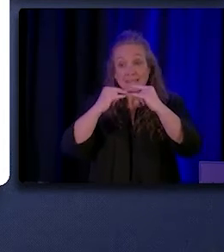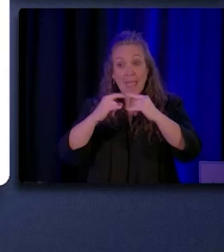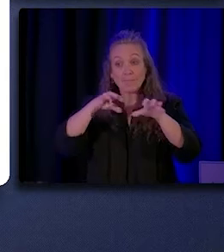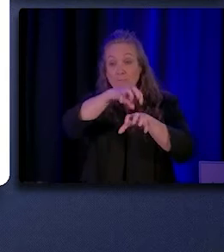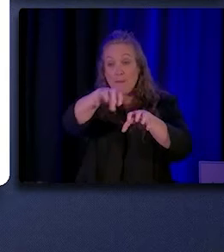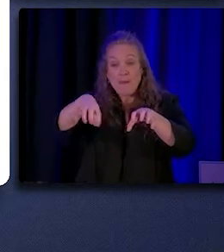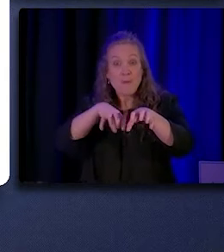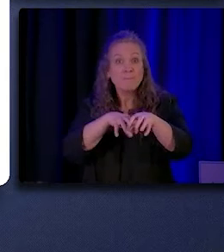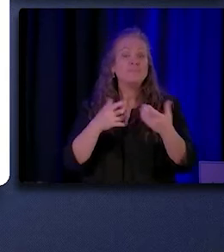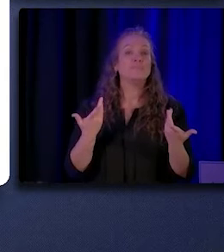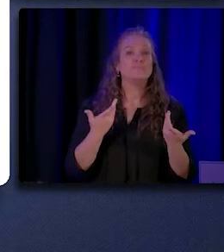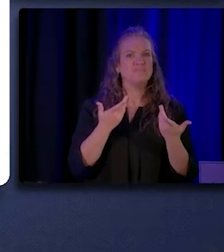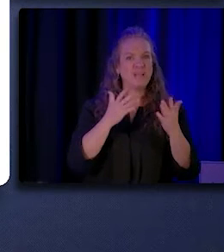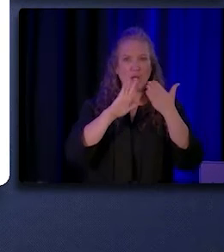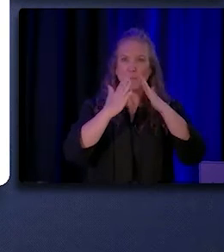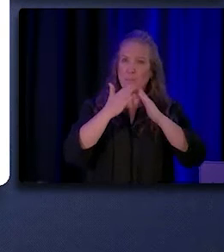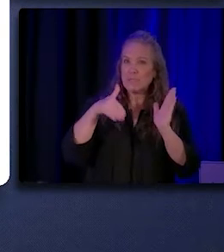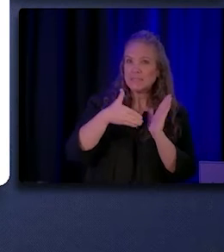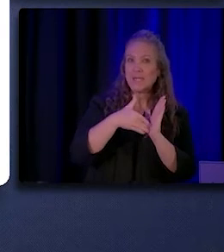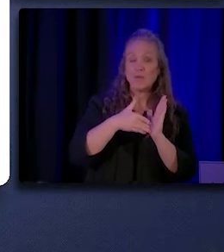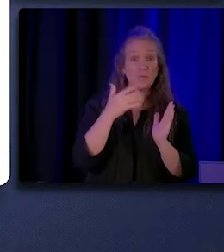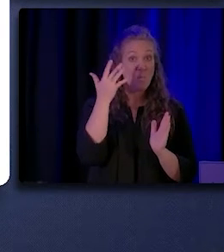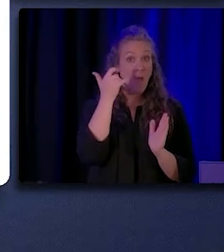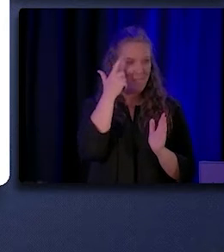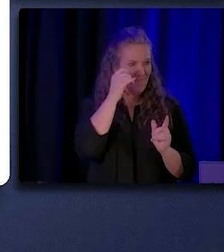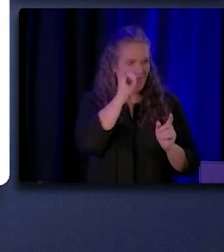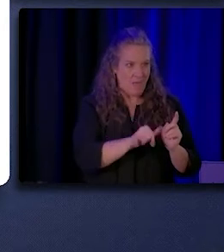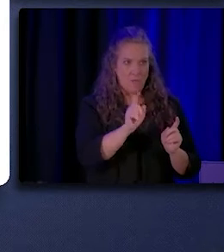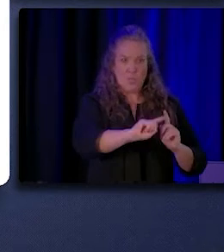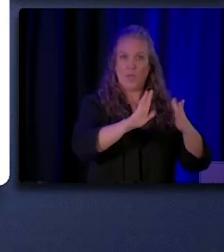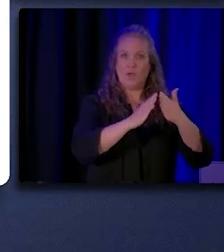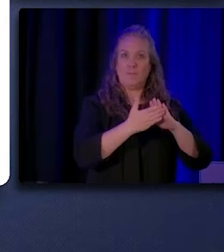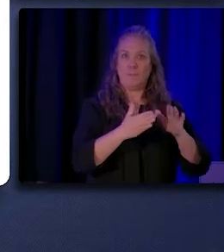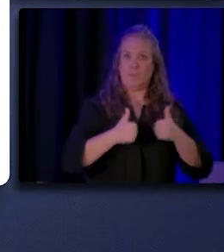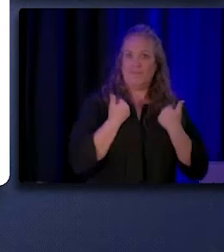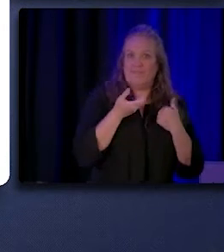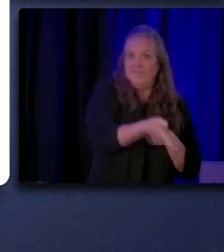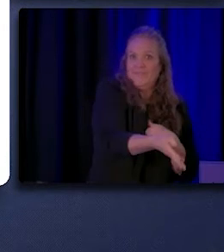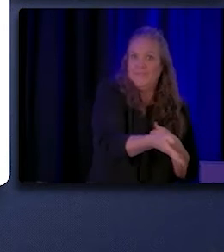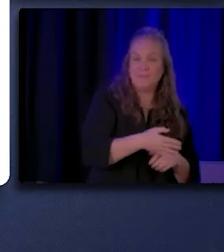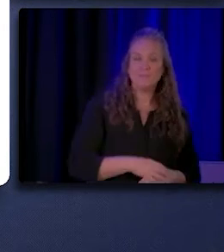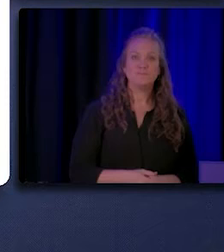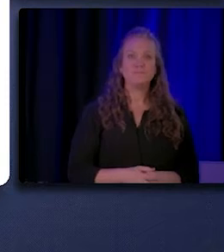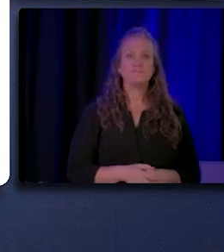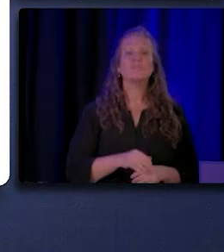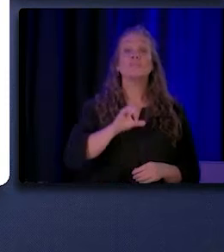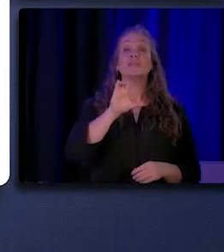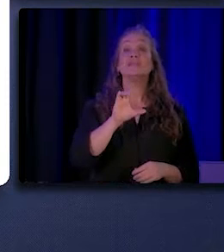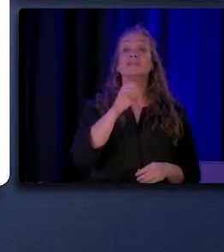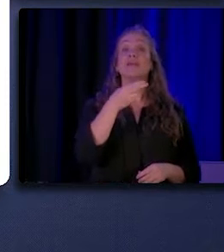because it meets people on their own terms. Finally, CHW/P/R interventions work